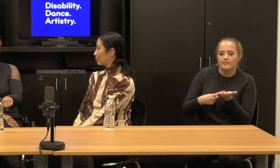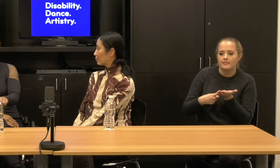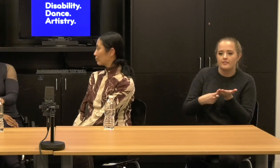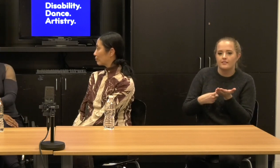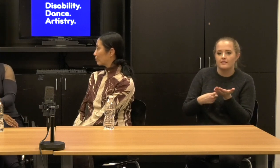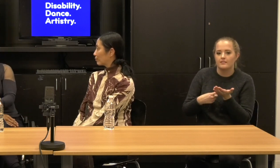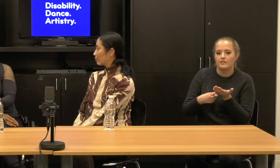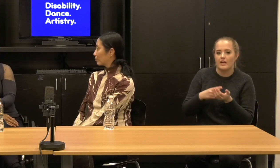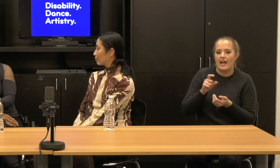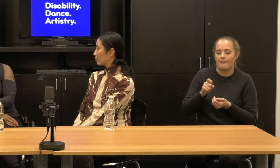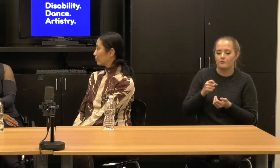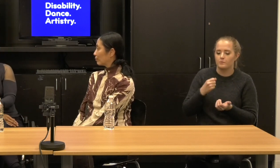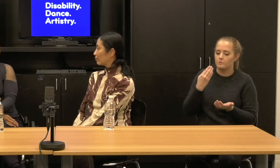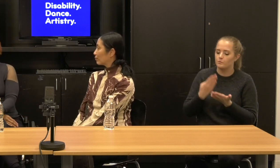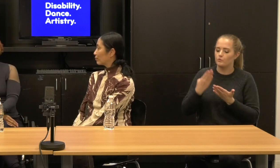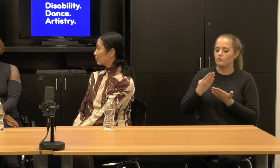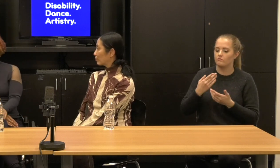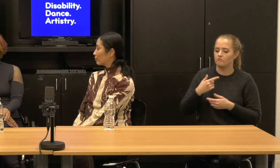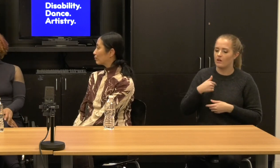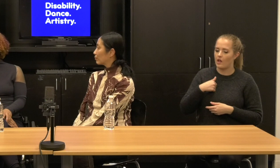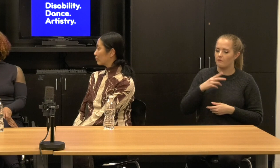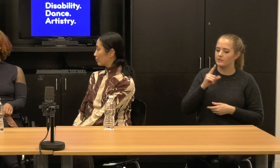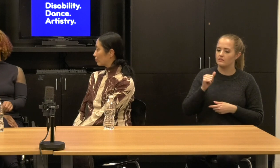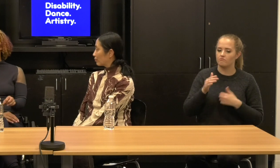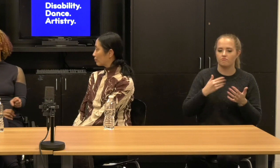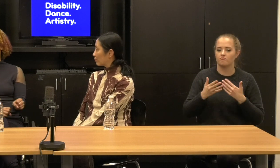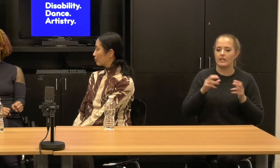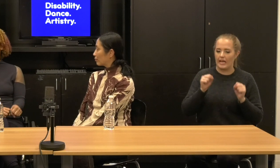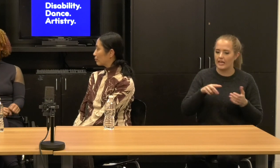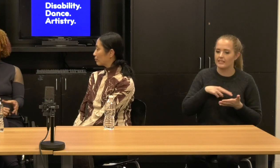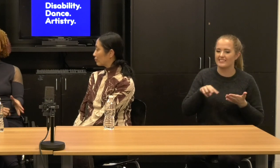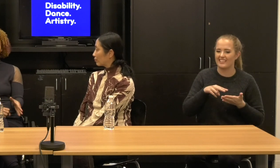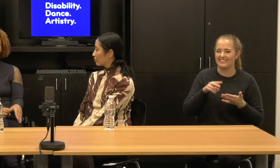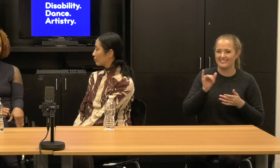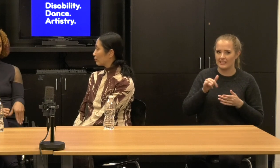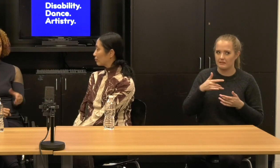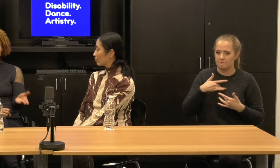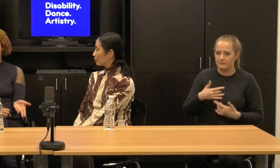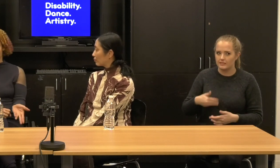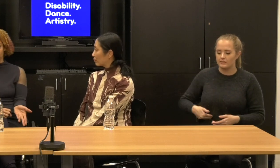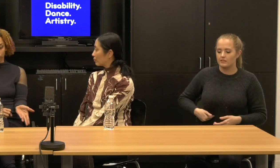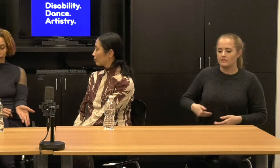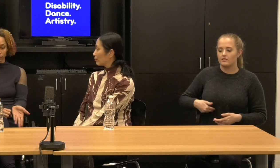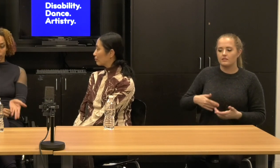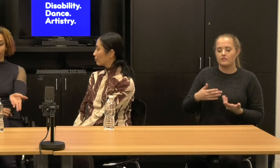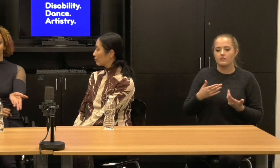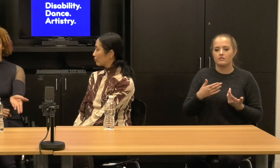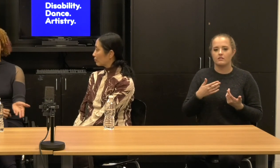prove we can dance, right? That you know that that notion of we are proving that we can dance.